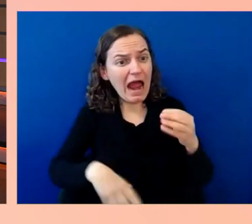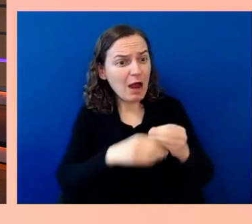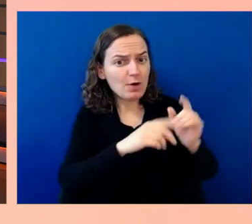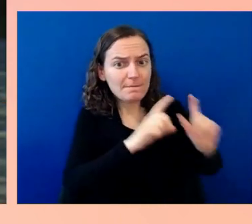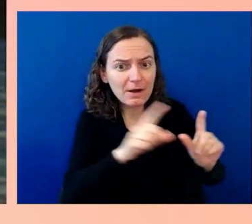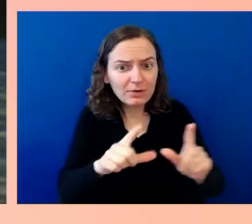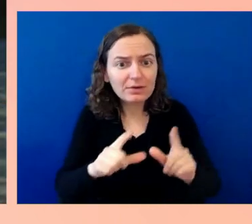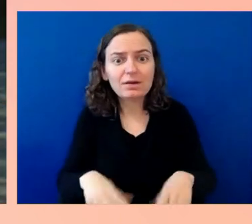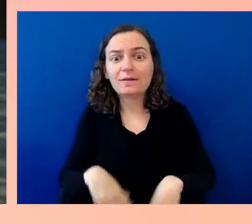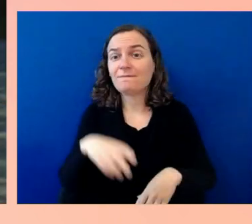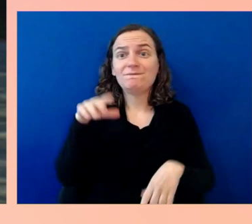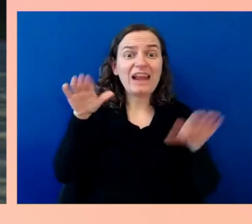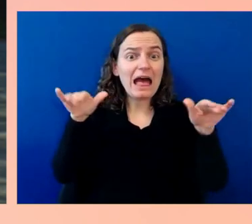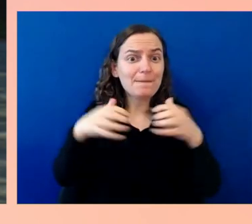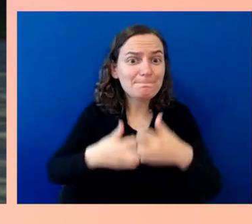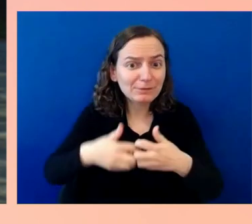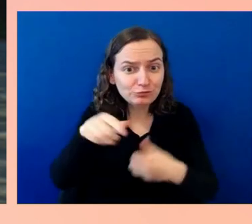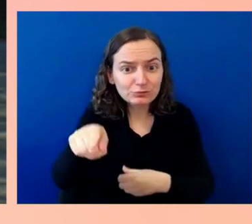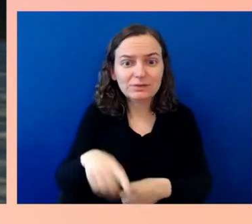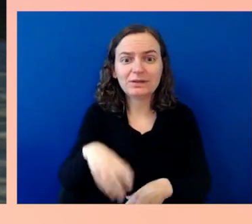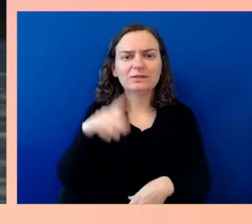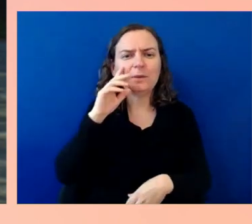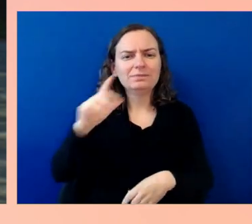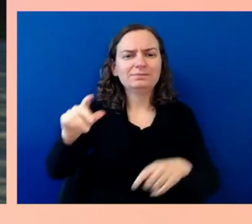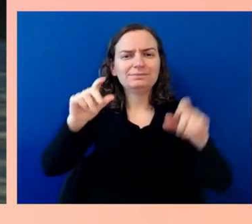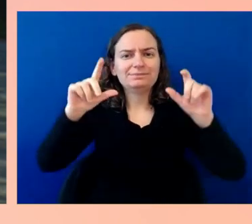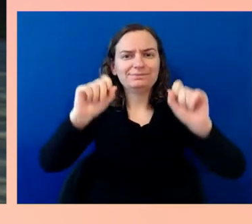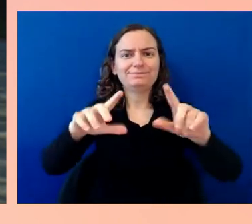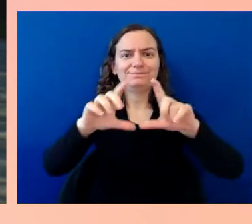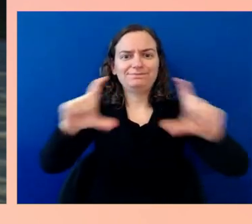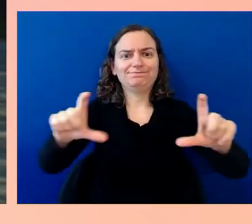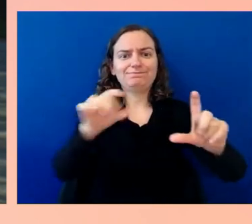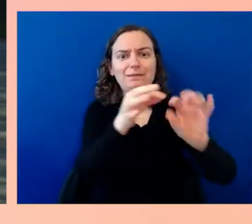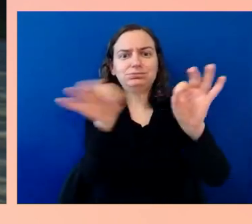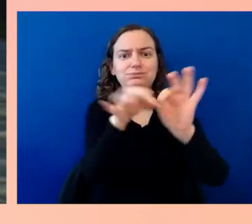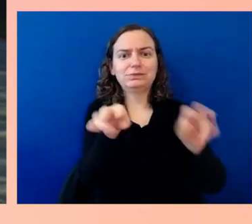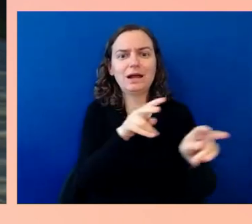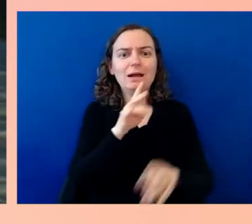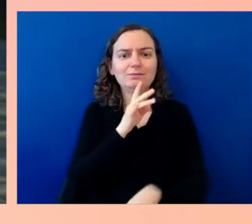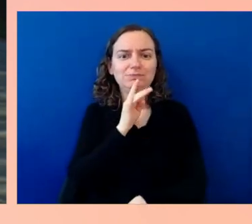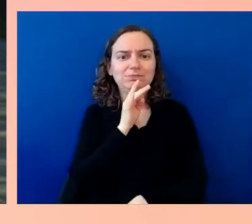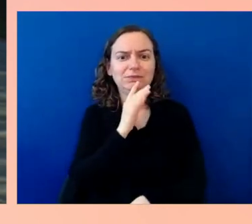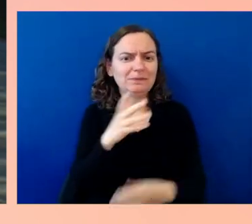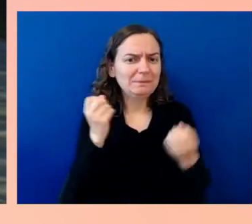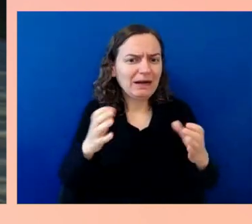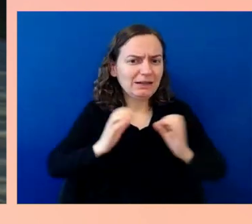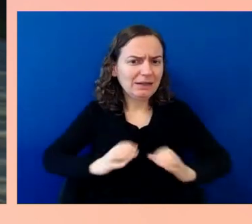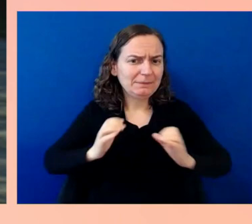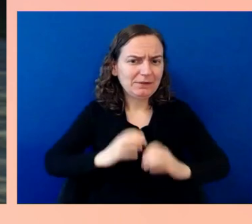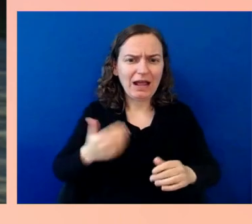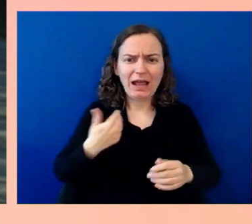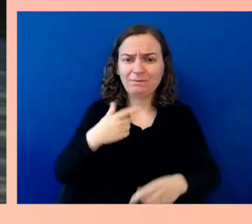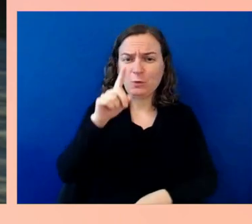Many of our customers, we have a billion and a half Microsoft customers all over the world; many of them want to do events,